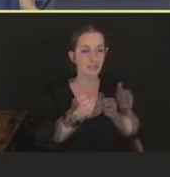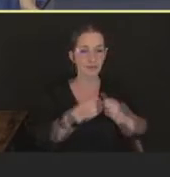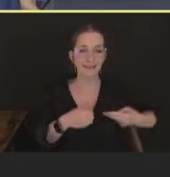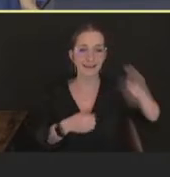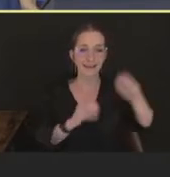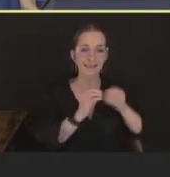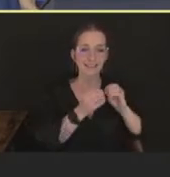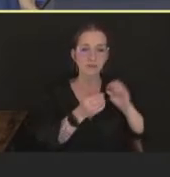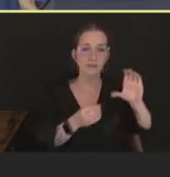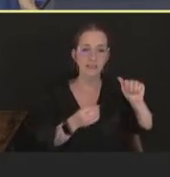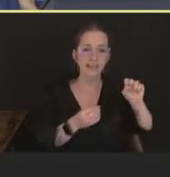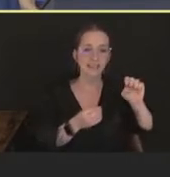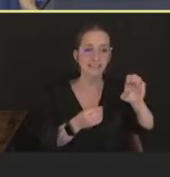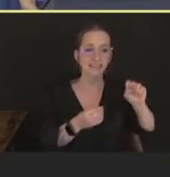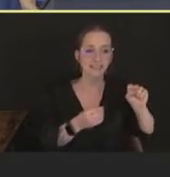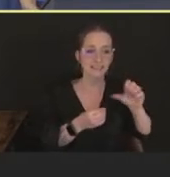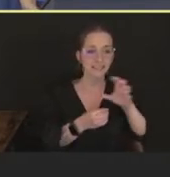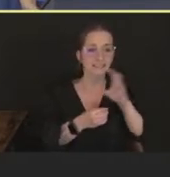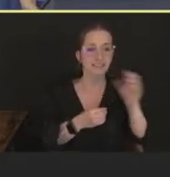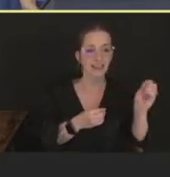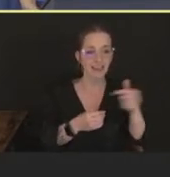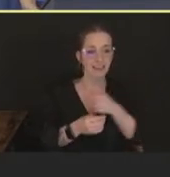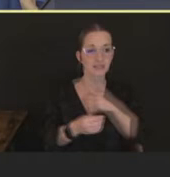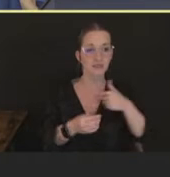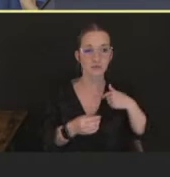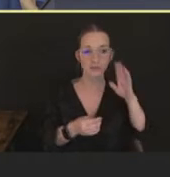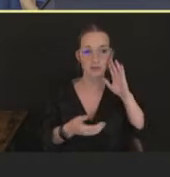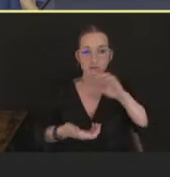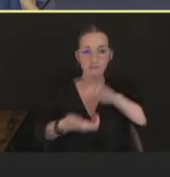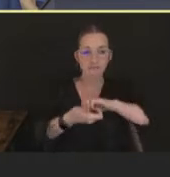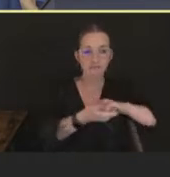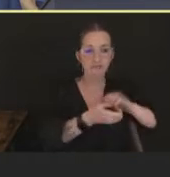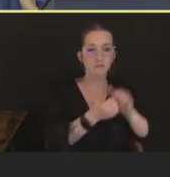tribal, local, and territorial health officials to aid planning and response.